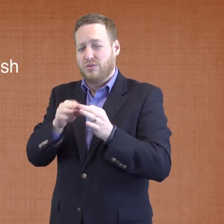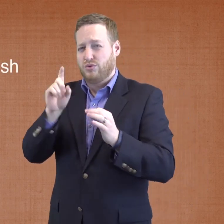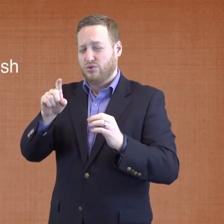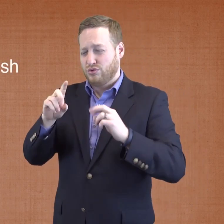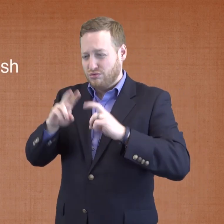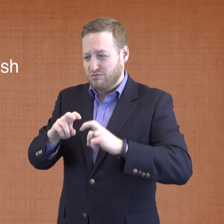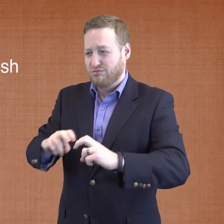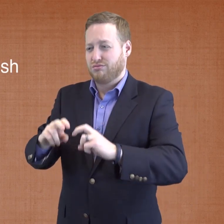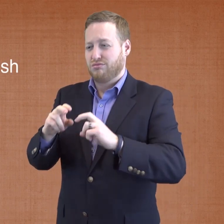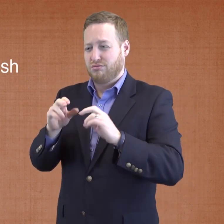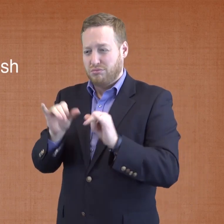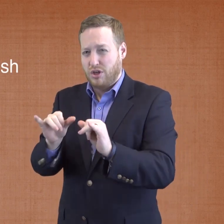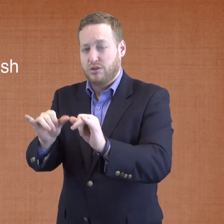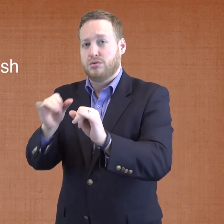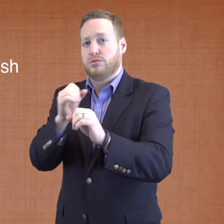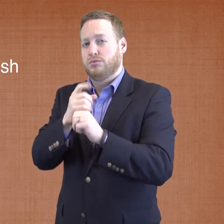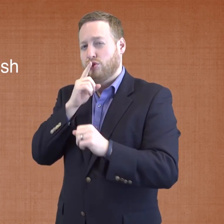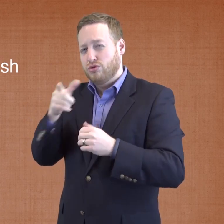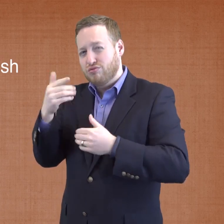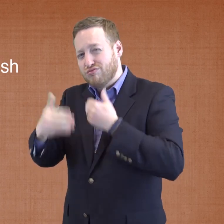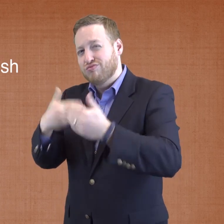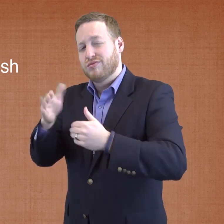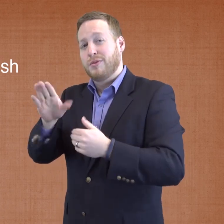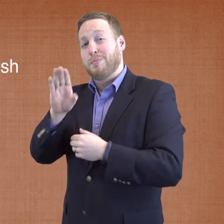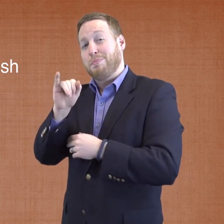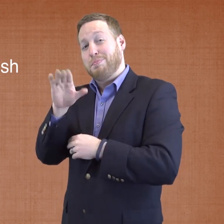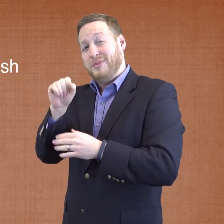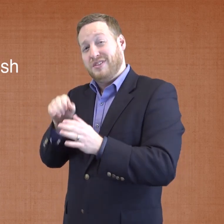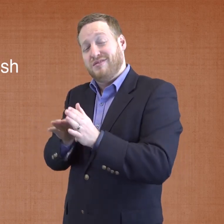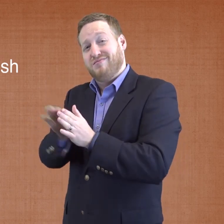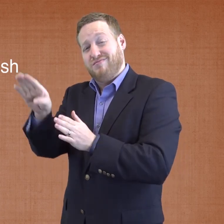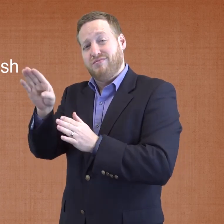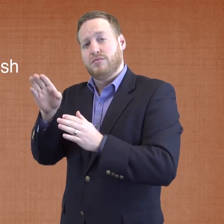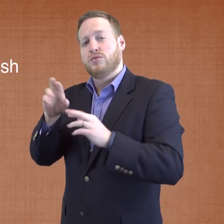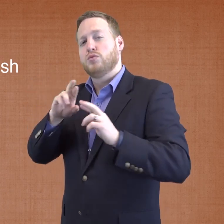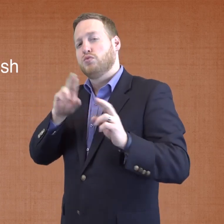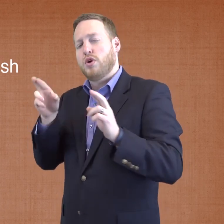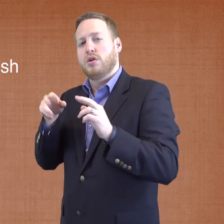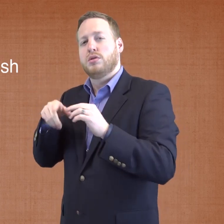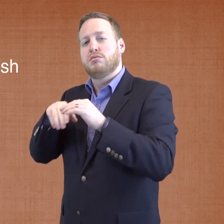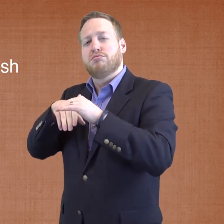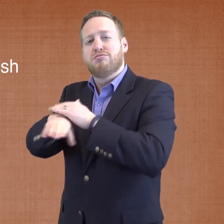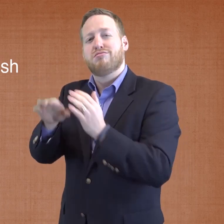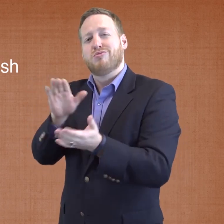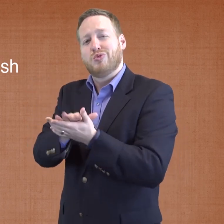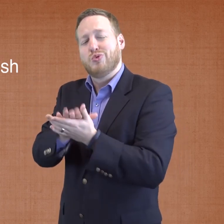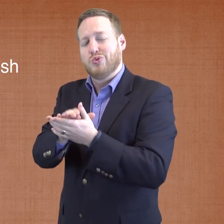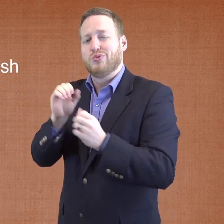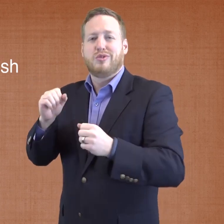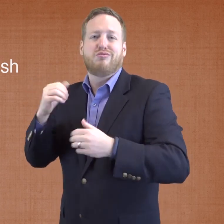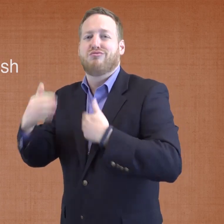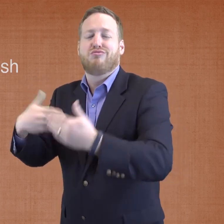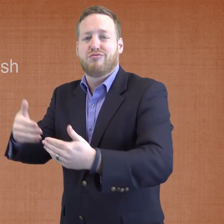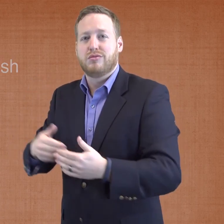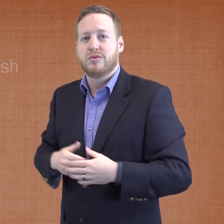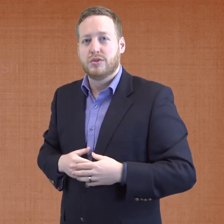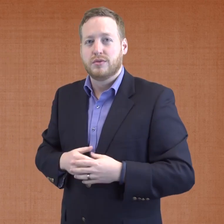should be assessed and compared to benchmarks to ensure they develop their BICS and enter school ready to learn.